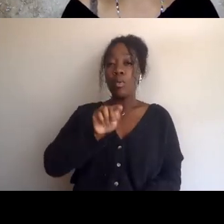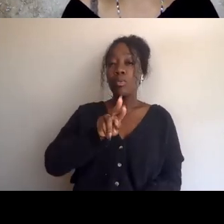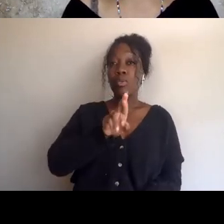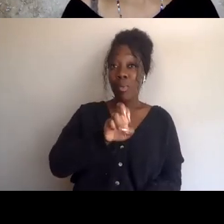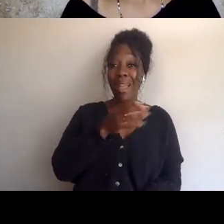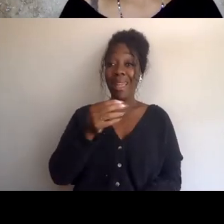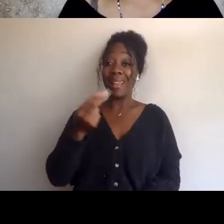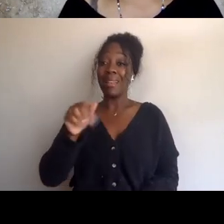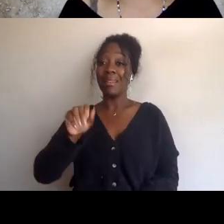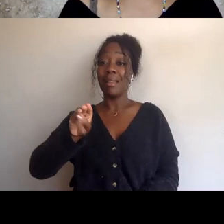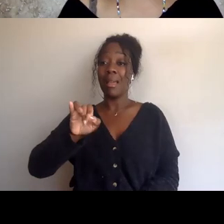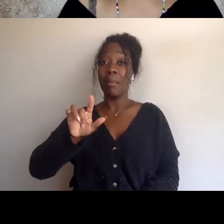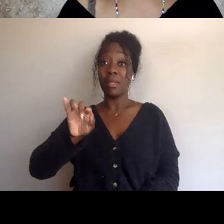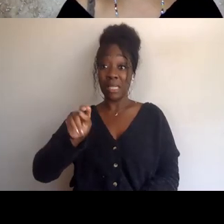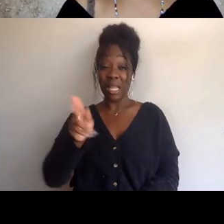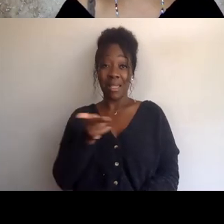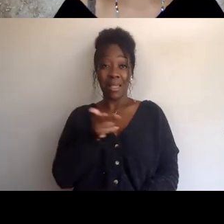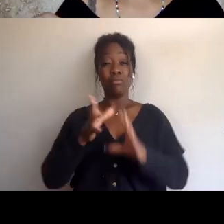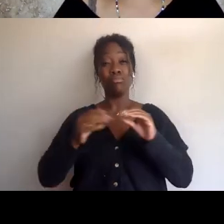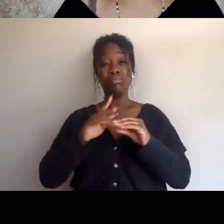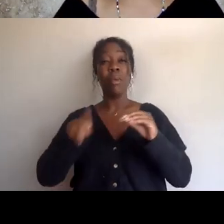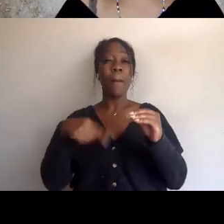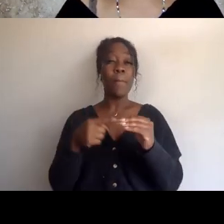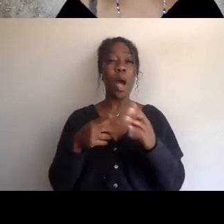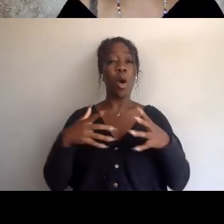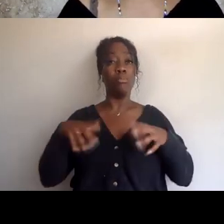about colonialism and African Americans